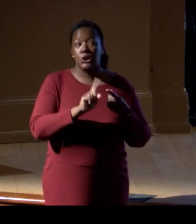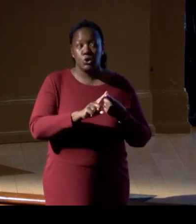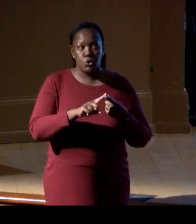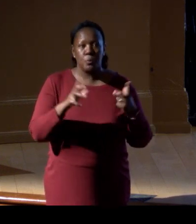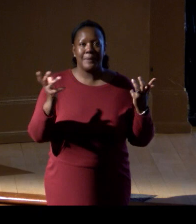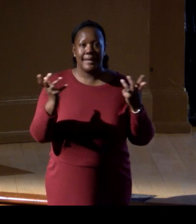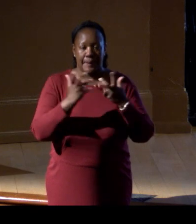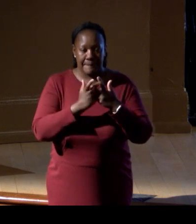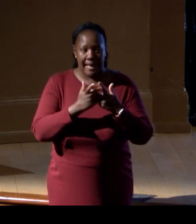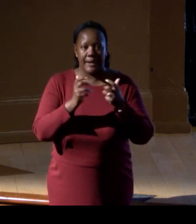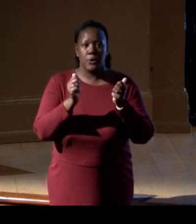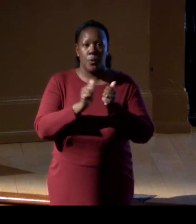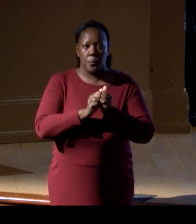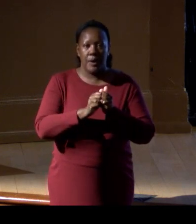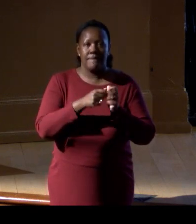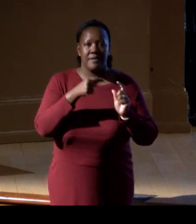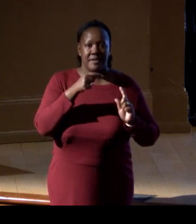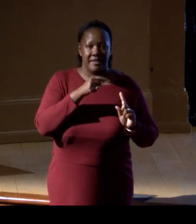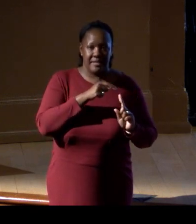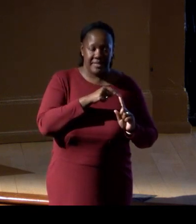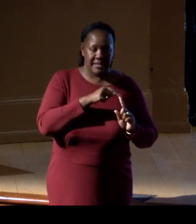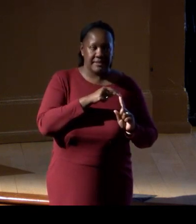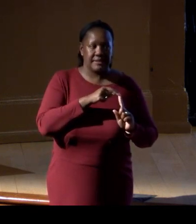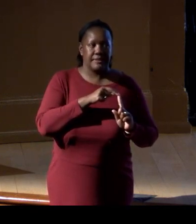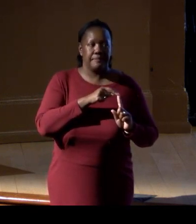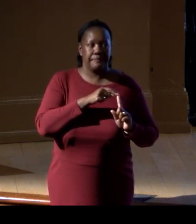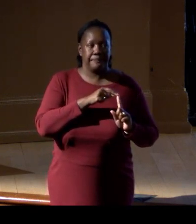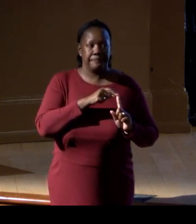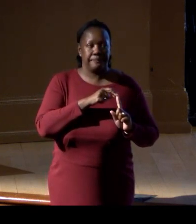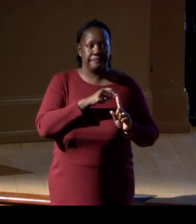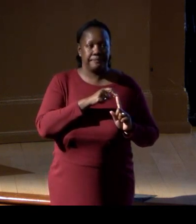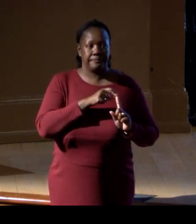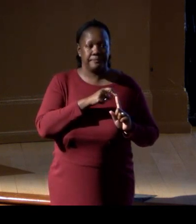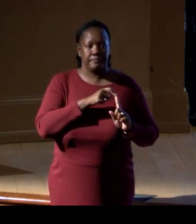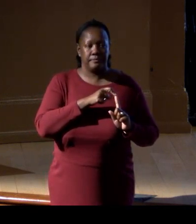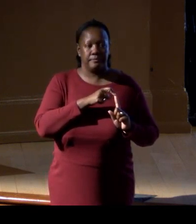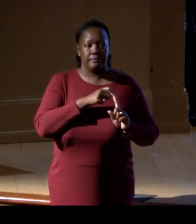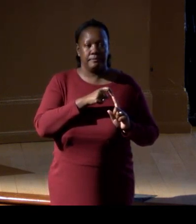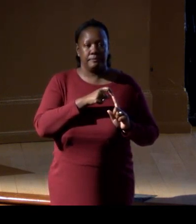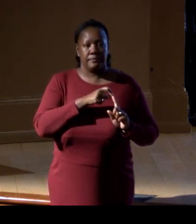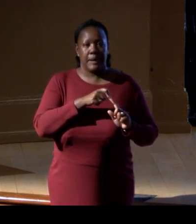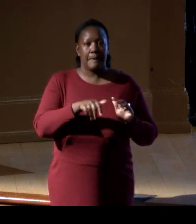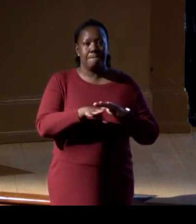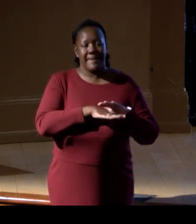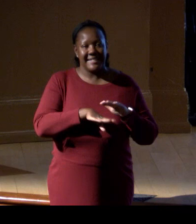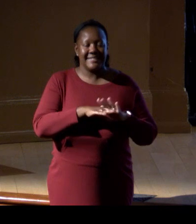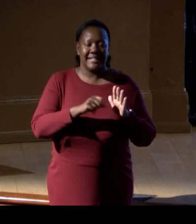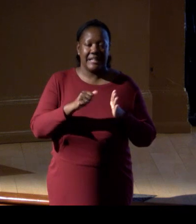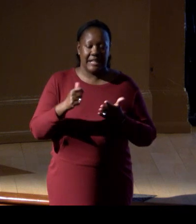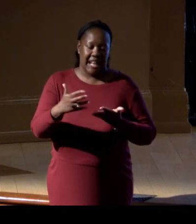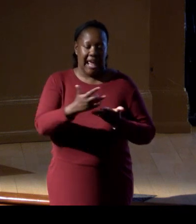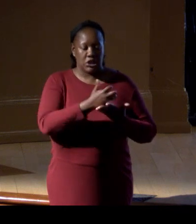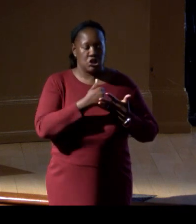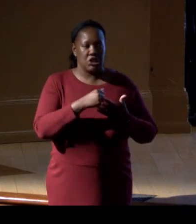with this basic collecting to get that baseline,